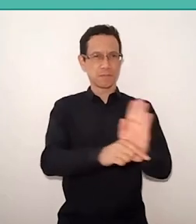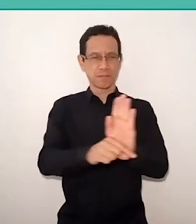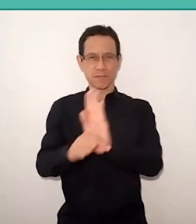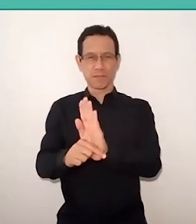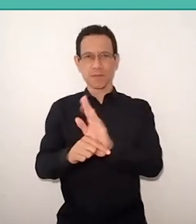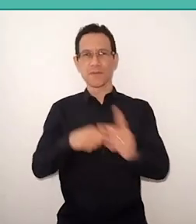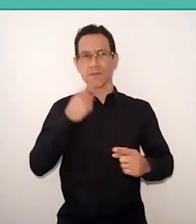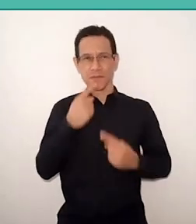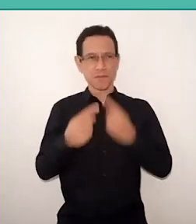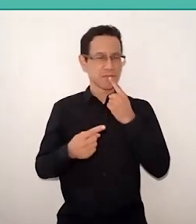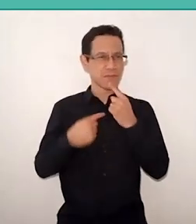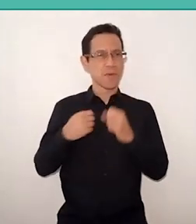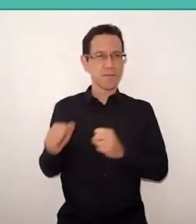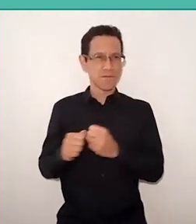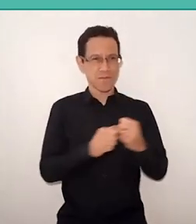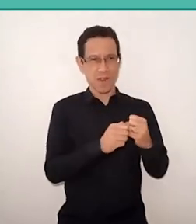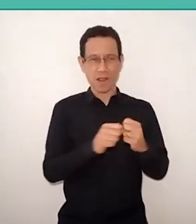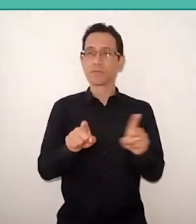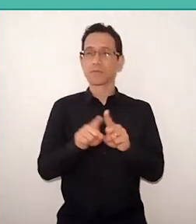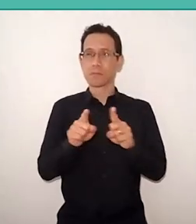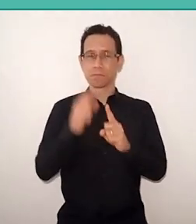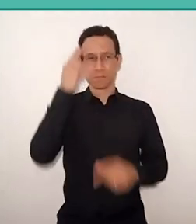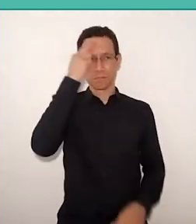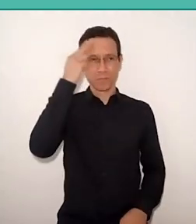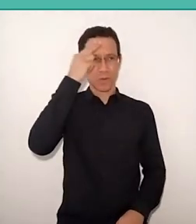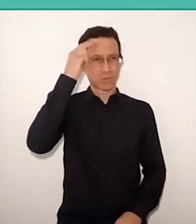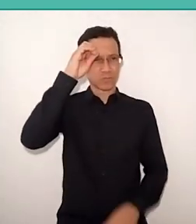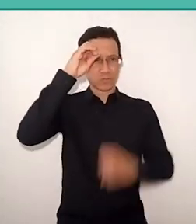but also what dreams, that finds, compares,